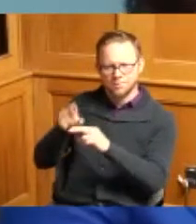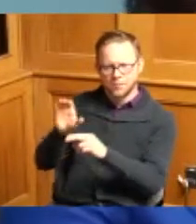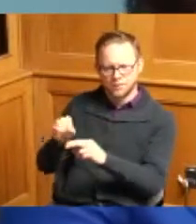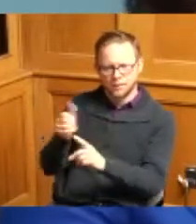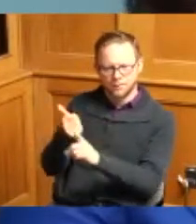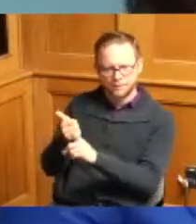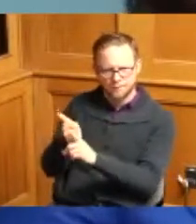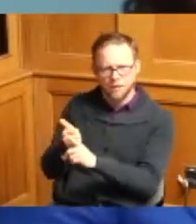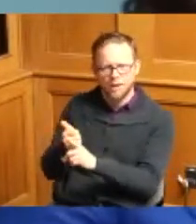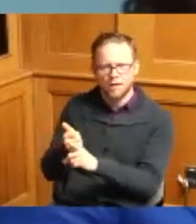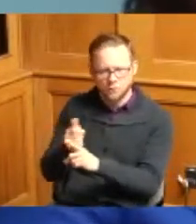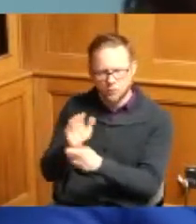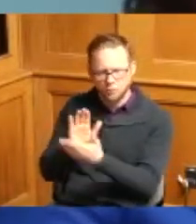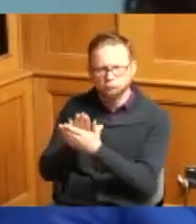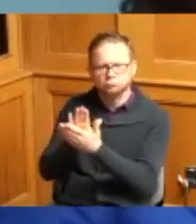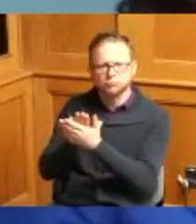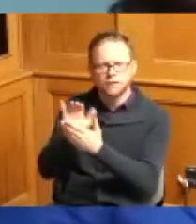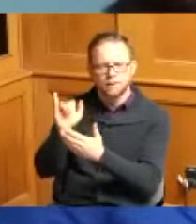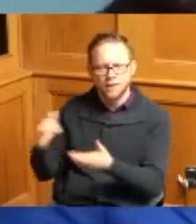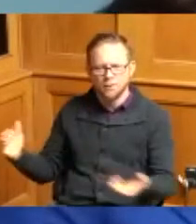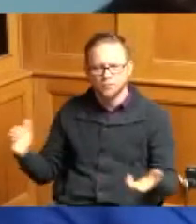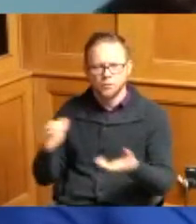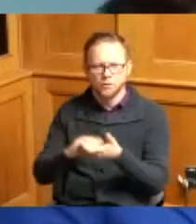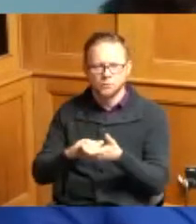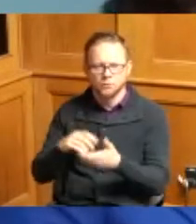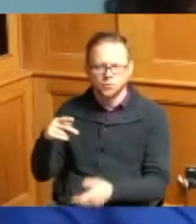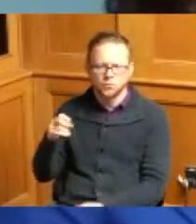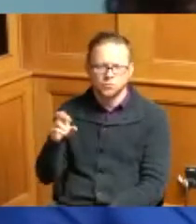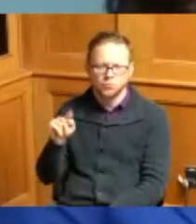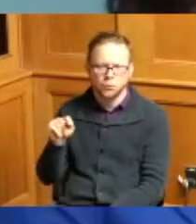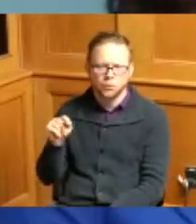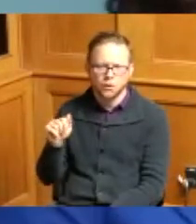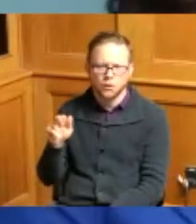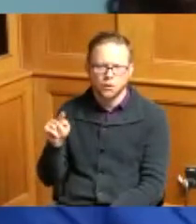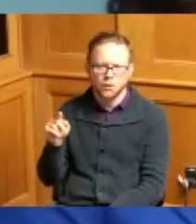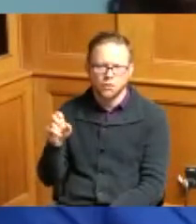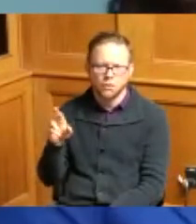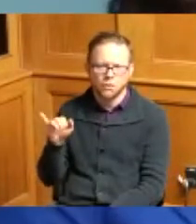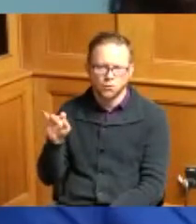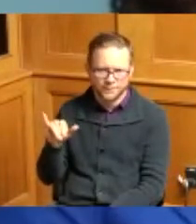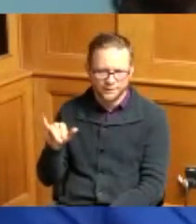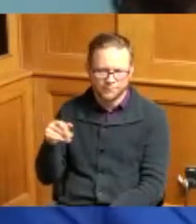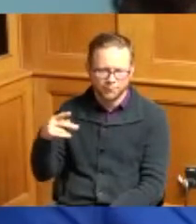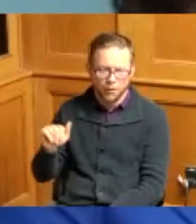was a partnership with the Port Authority and herc ourselves and a number of others but certainly a